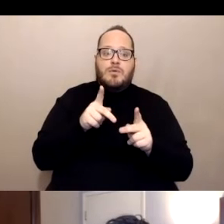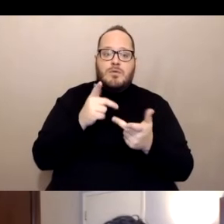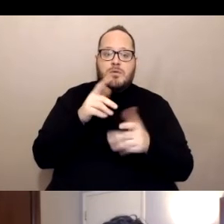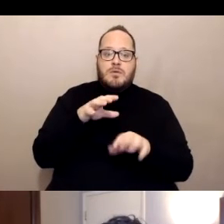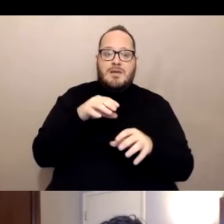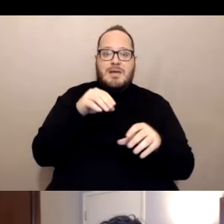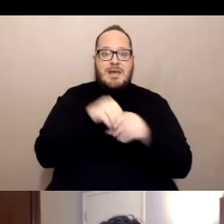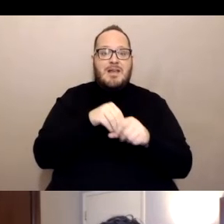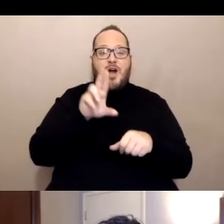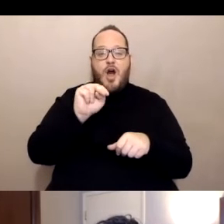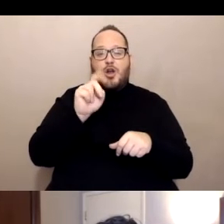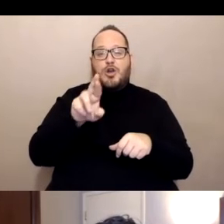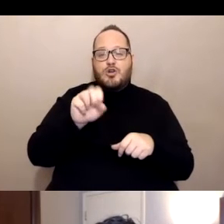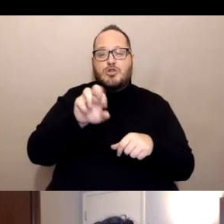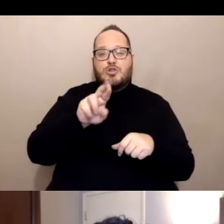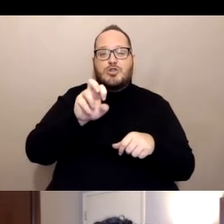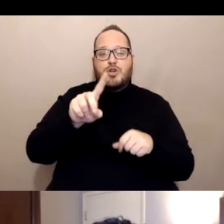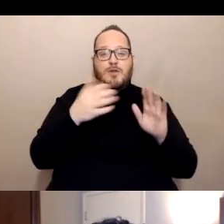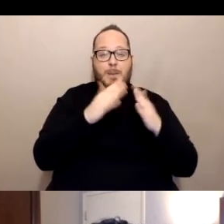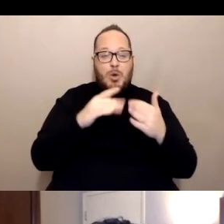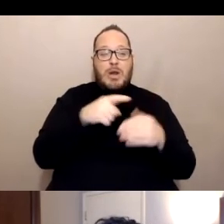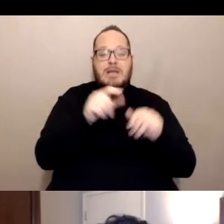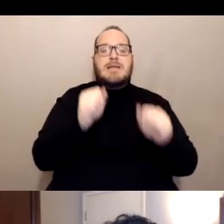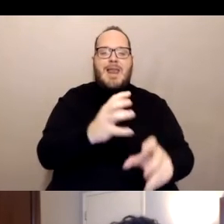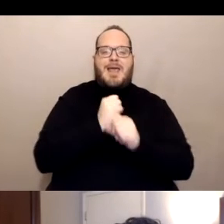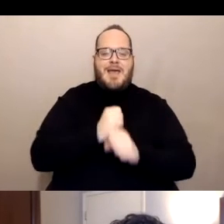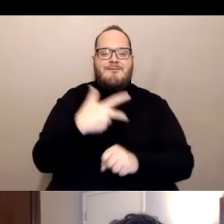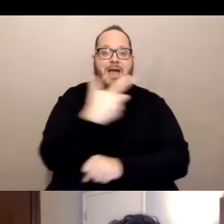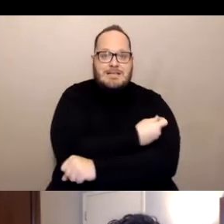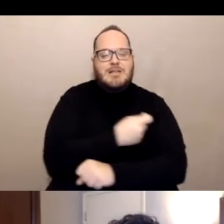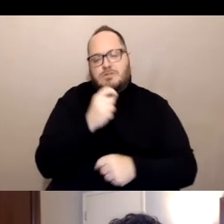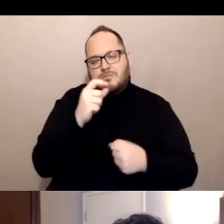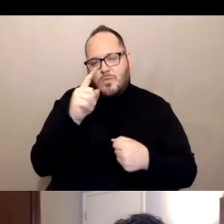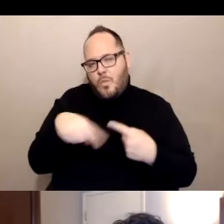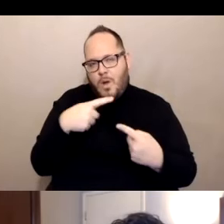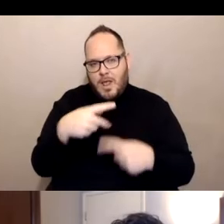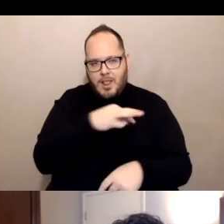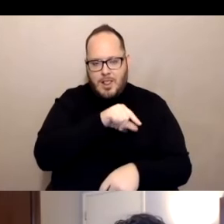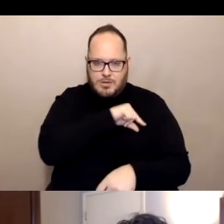can get their vaccination when eligible. And then the last resource for securing an appointment